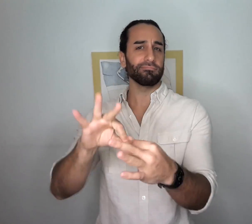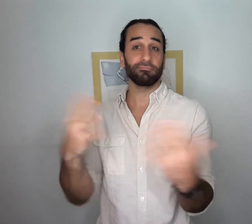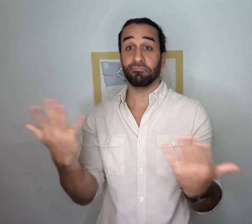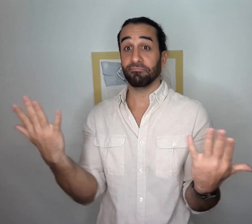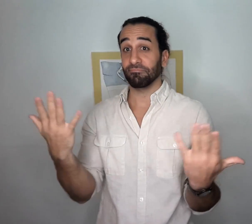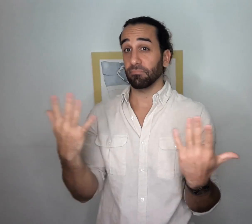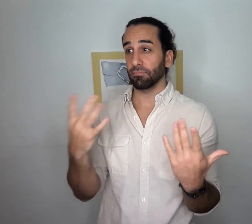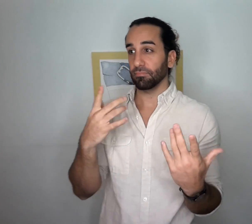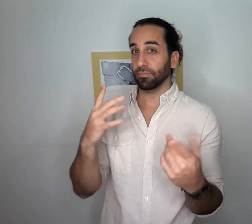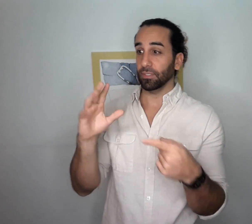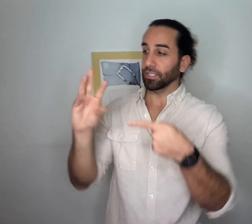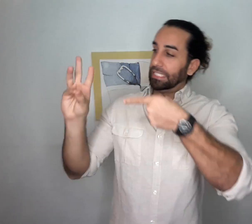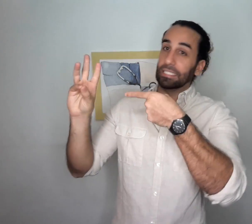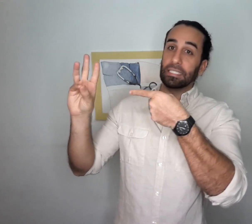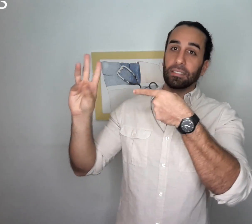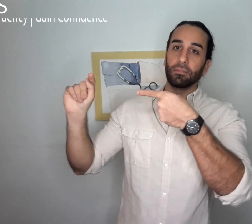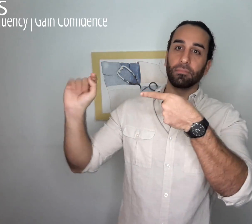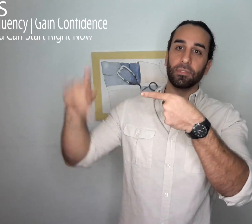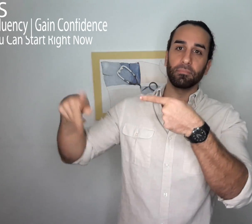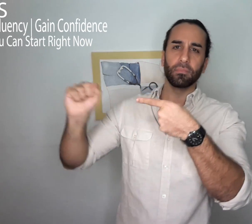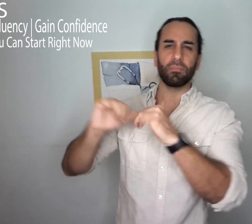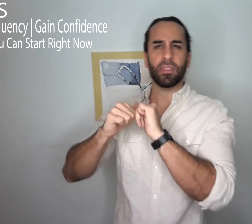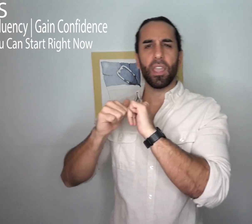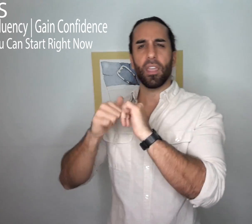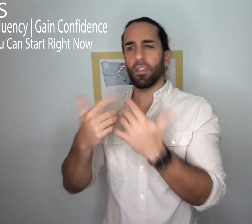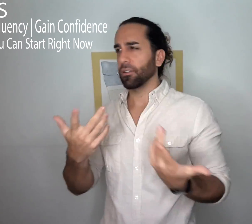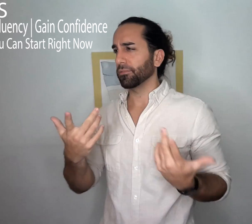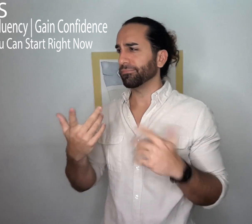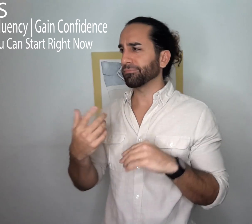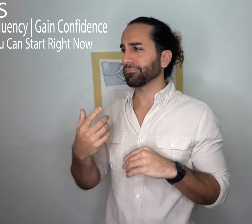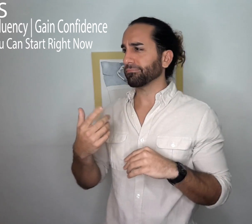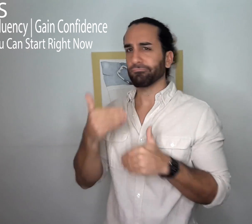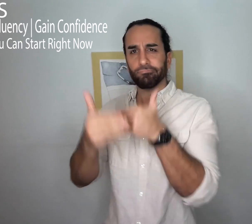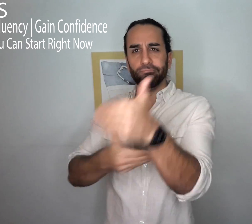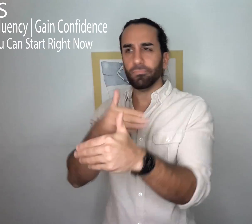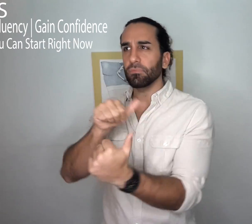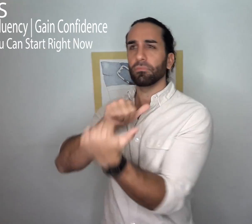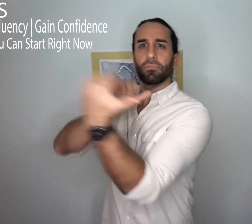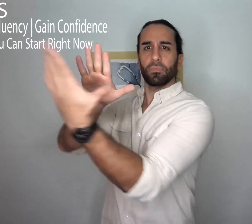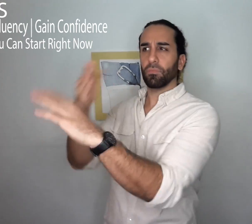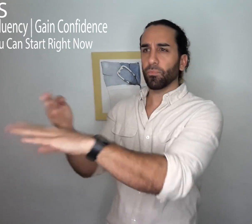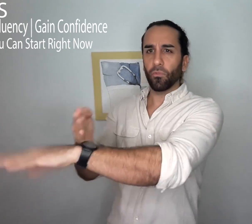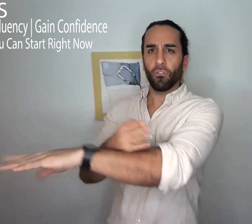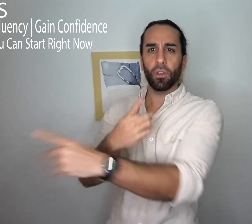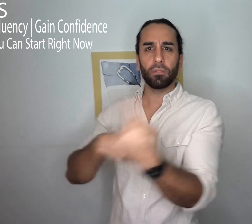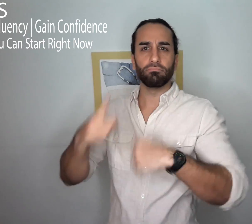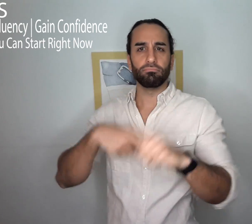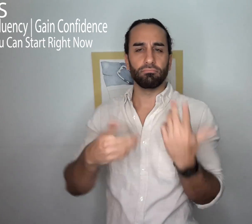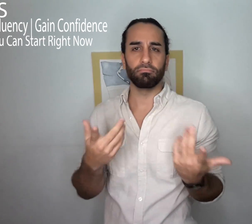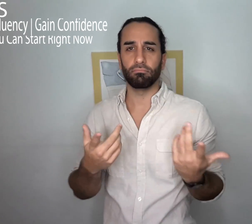Today I'm going to be talking about 6 tips you can use to improve ASL fluency.